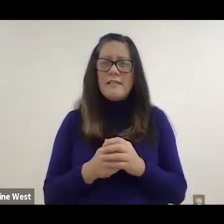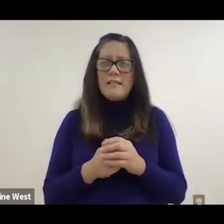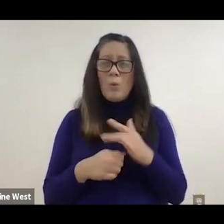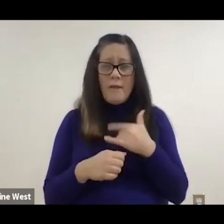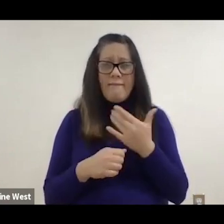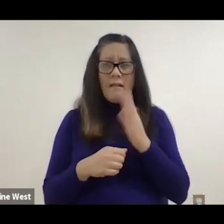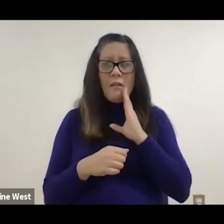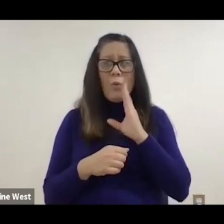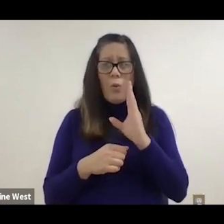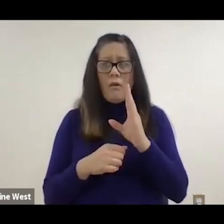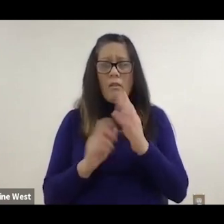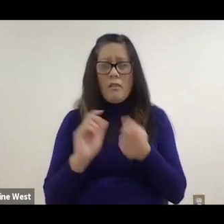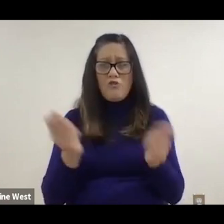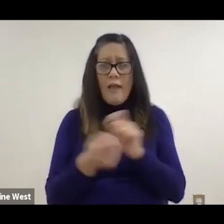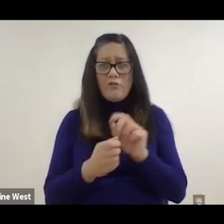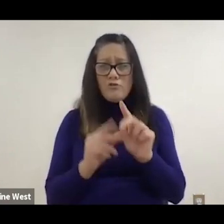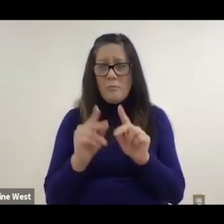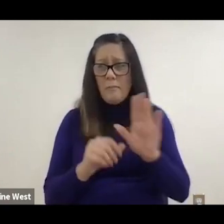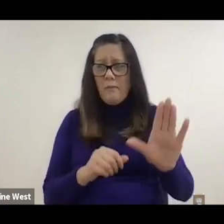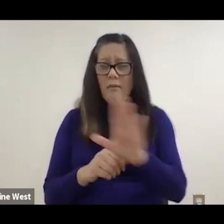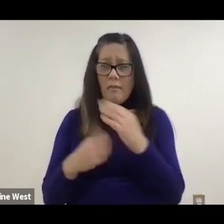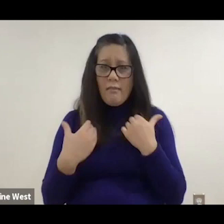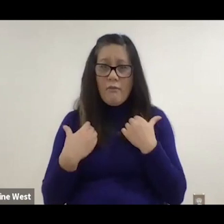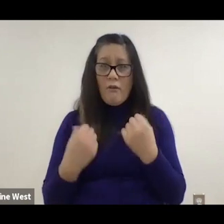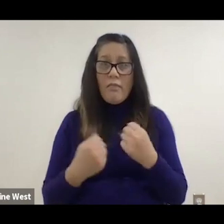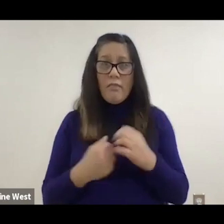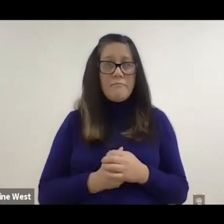people's health.